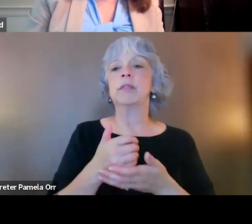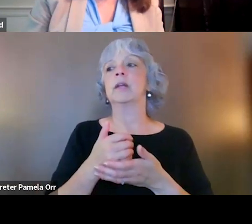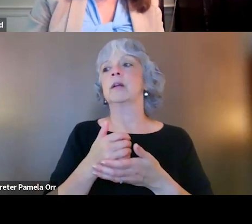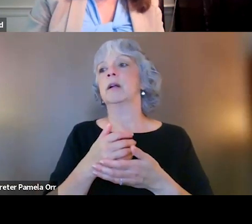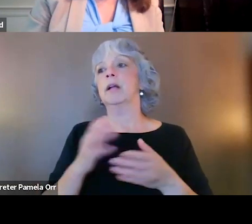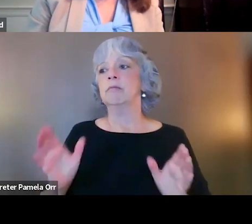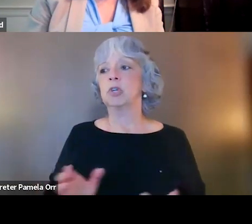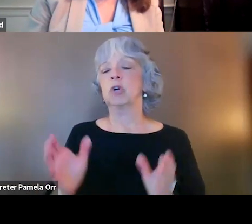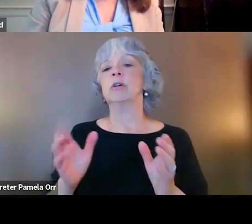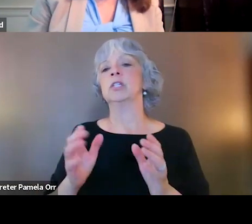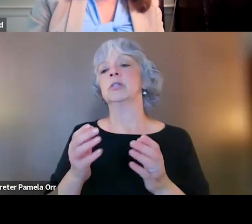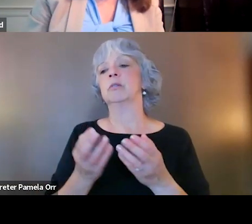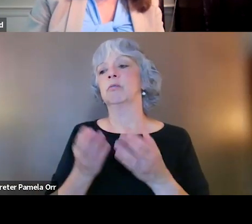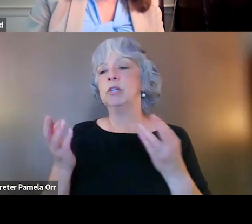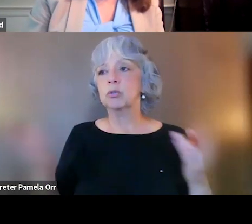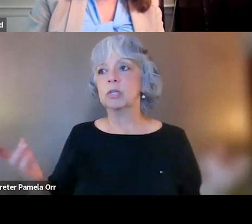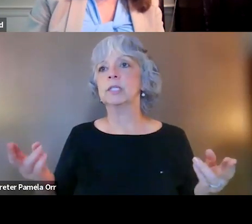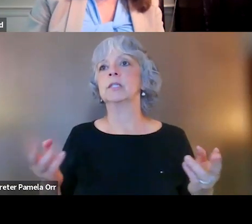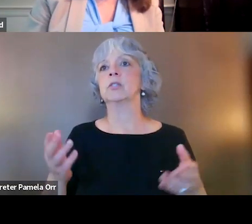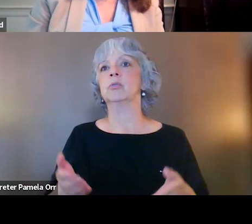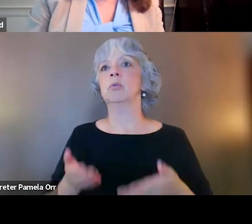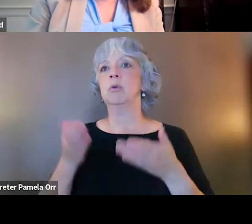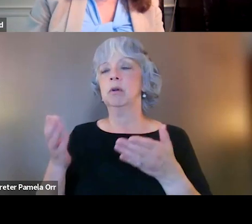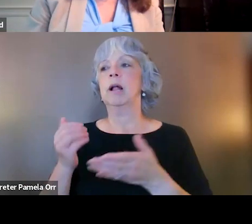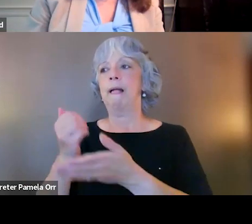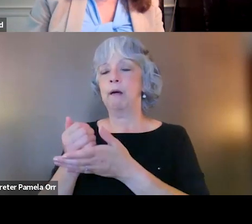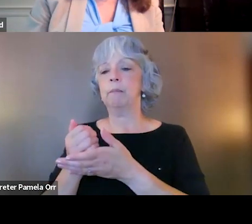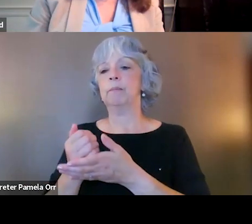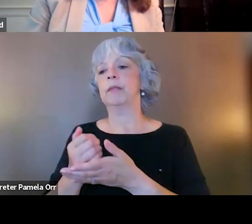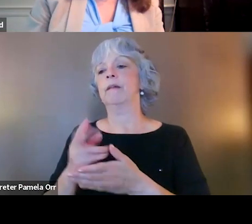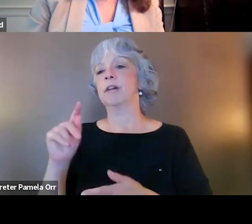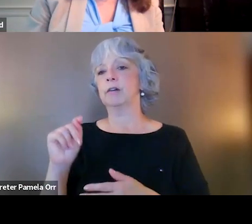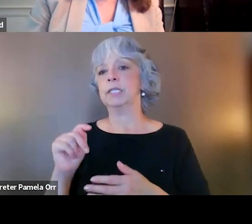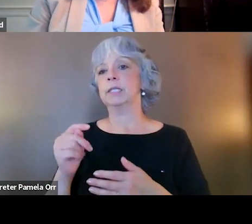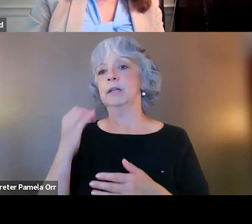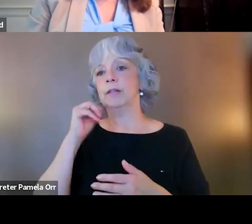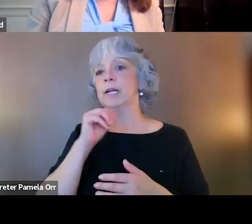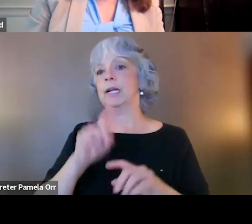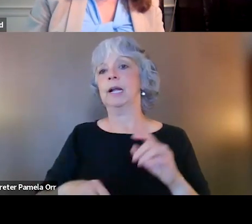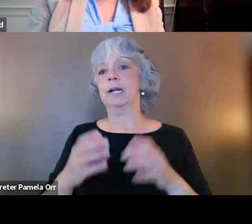other community providers who can serve those veterans who might not get VA healthcare is really important because we want to be inclusive